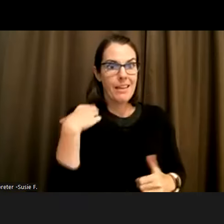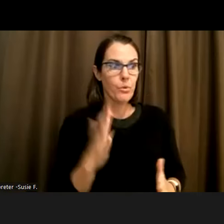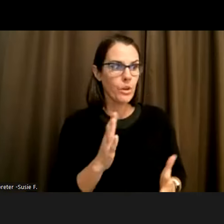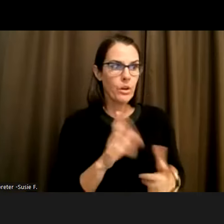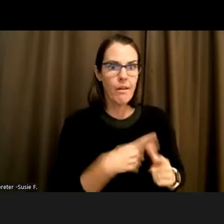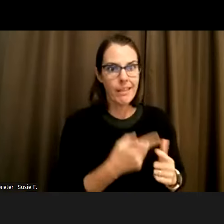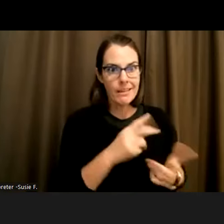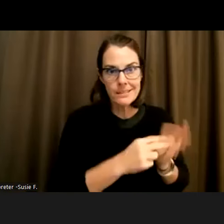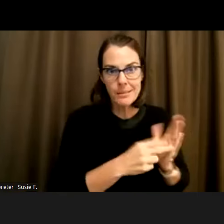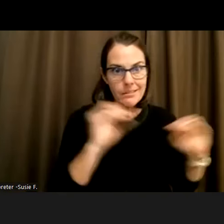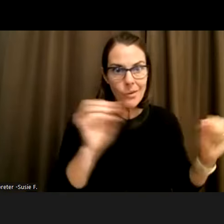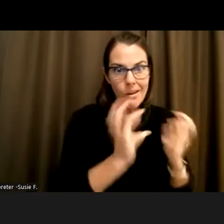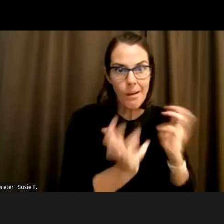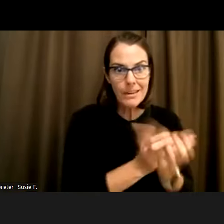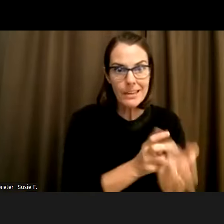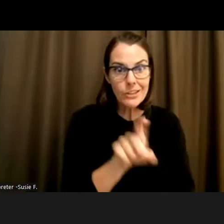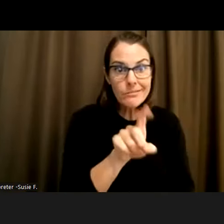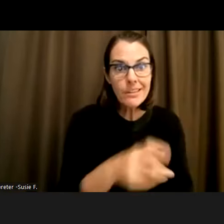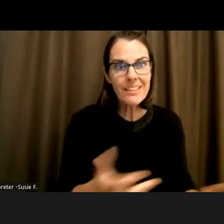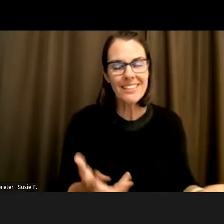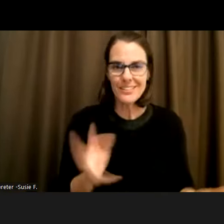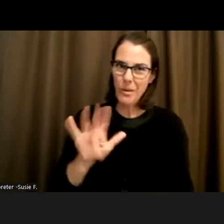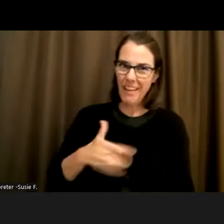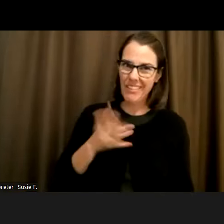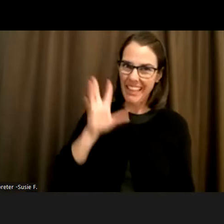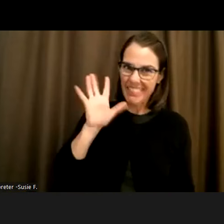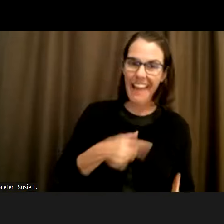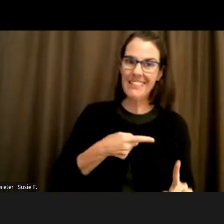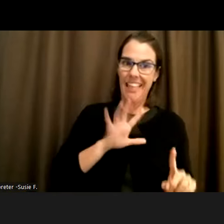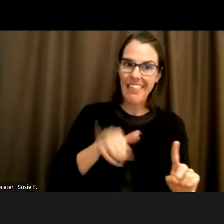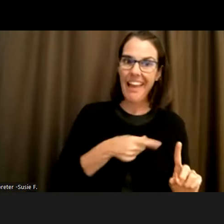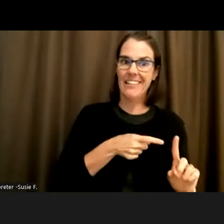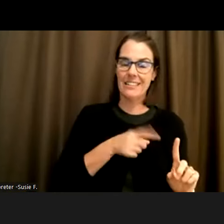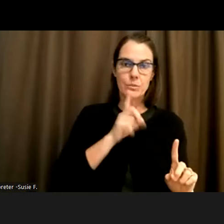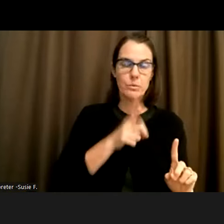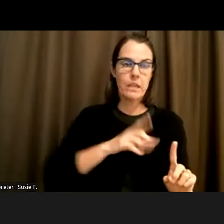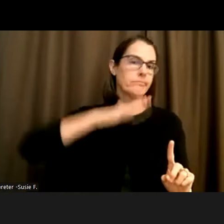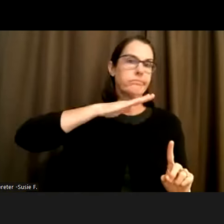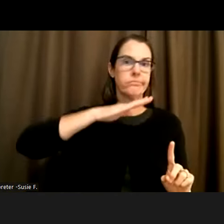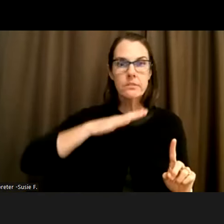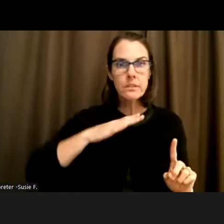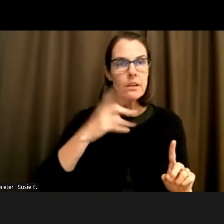get the accommodation that I need? And I feel like that is a huge hindrance for a lot of people with disabilities.